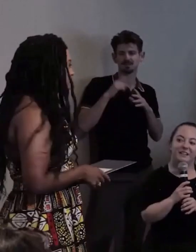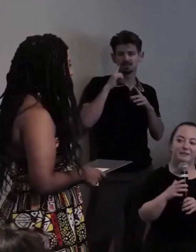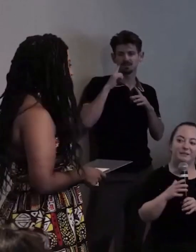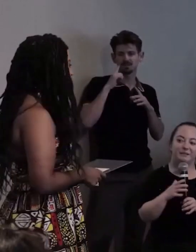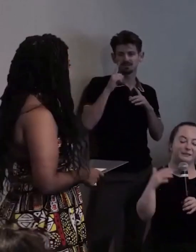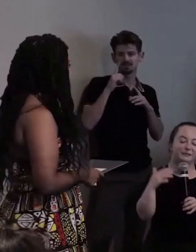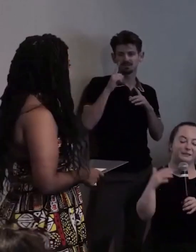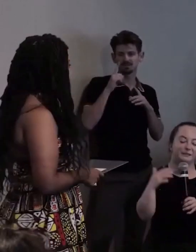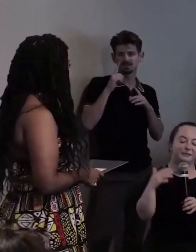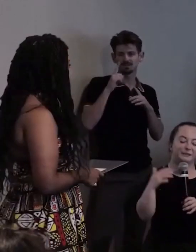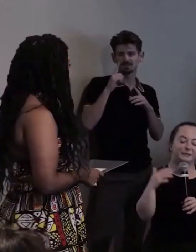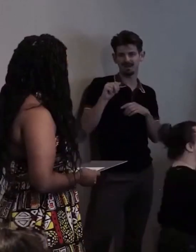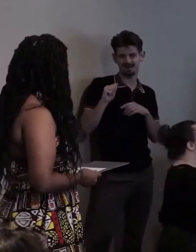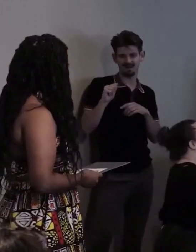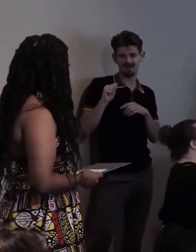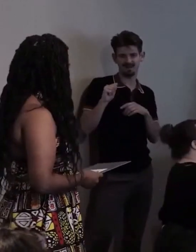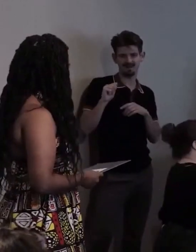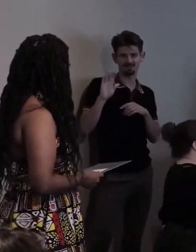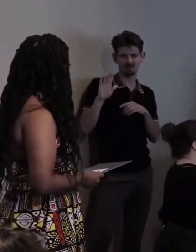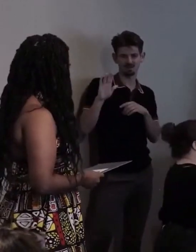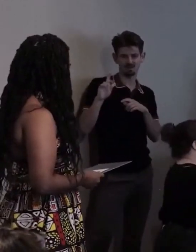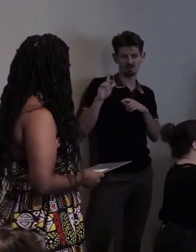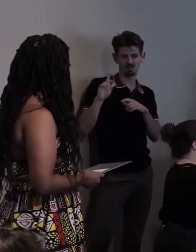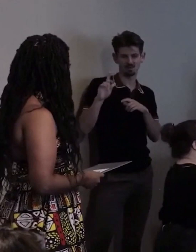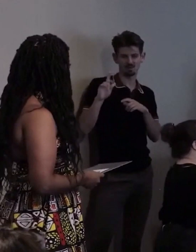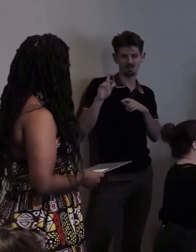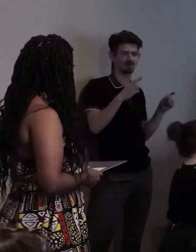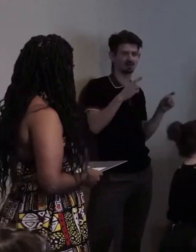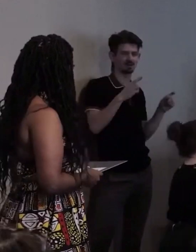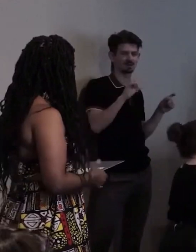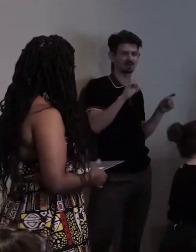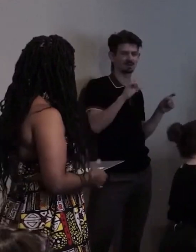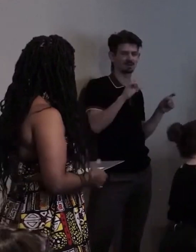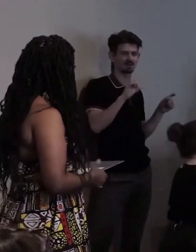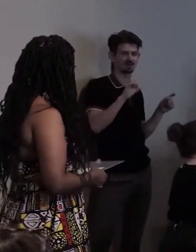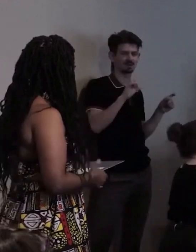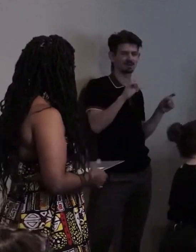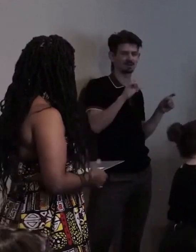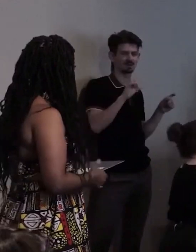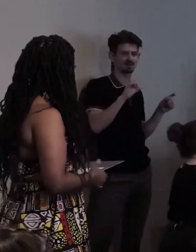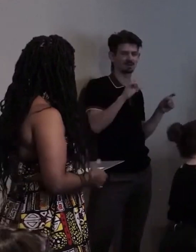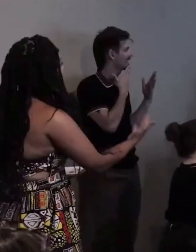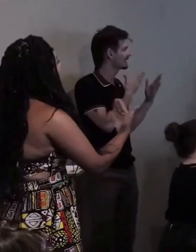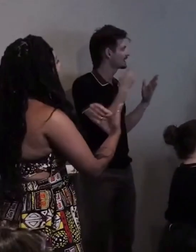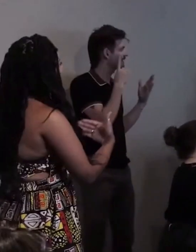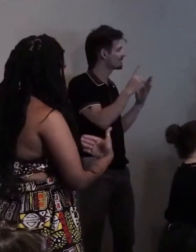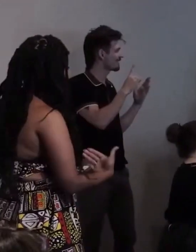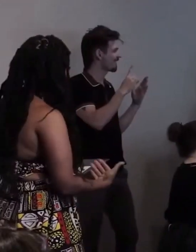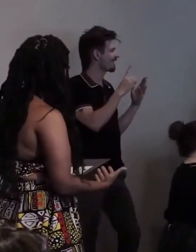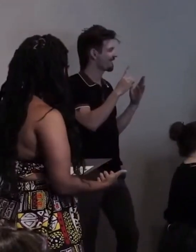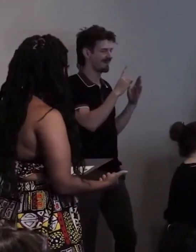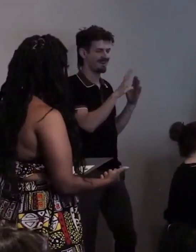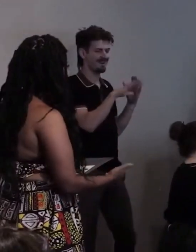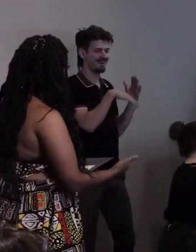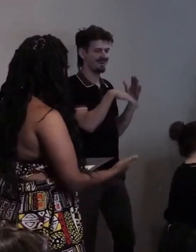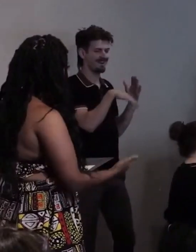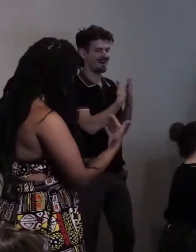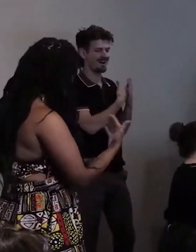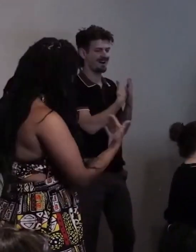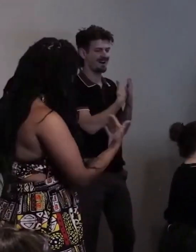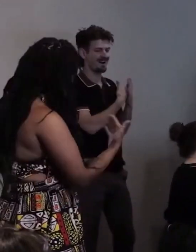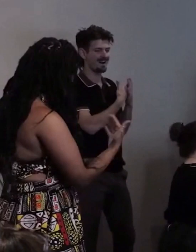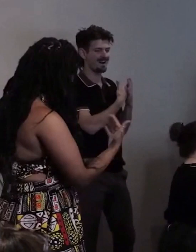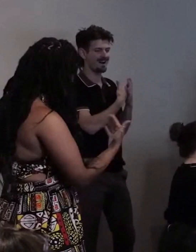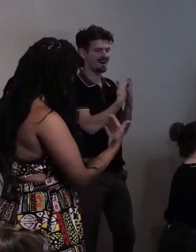[ineligible] but Christine we just wanted to thank you for all of your love and all of your years of service at CCDC, so...